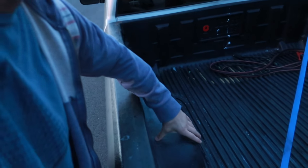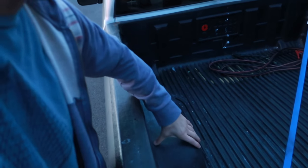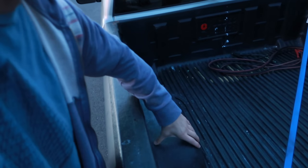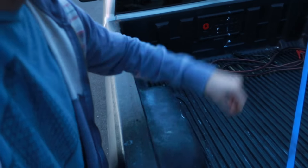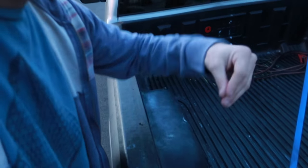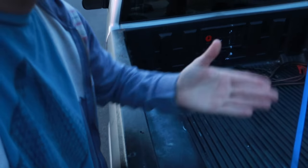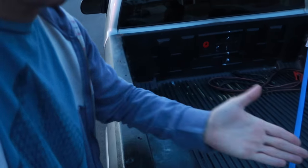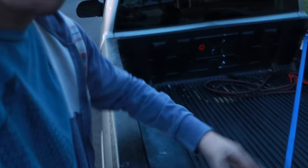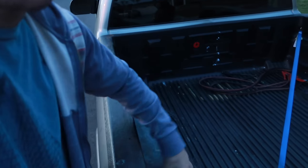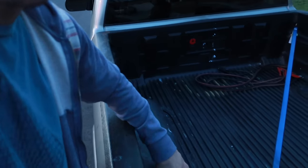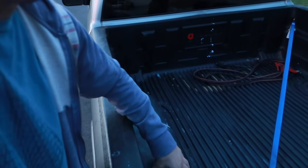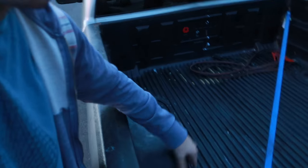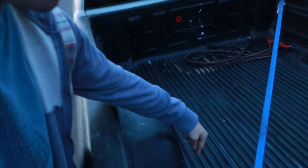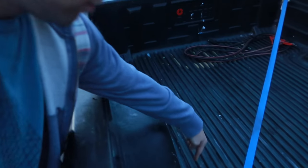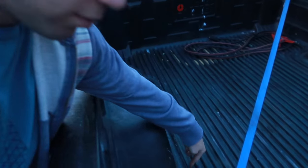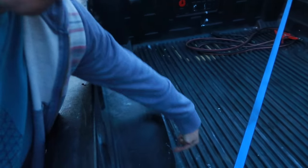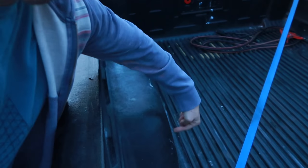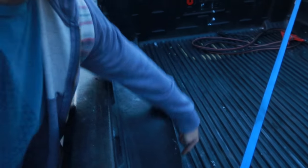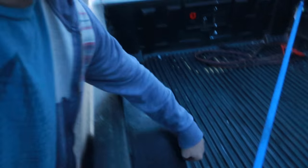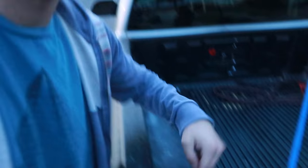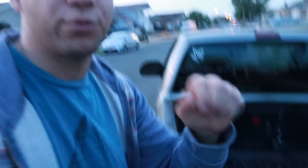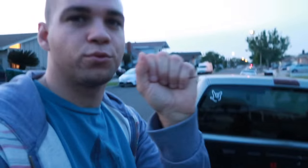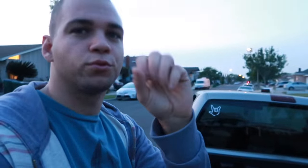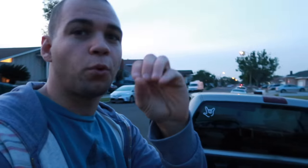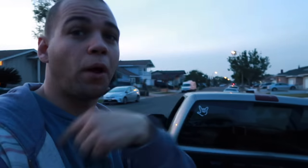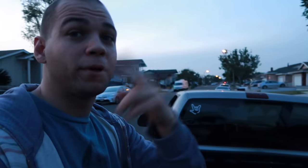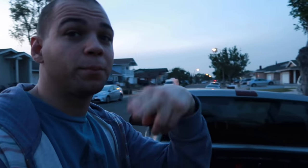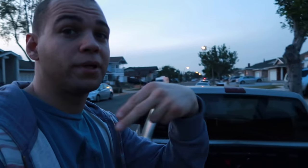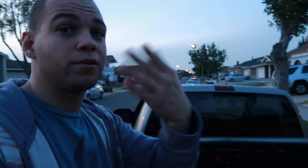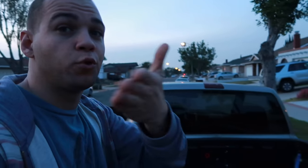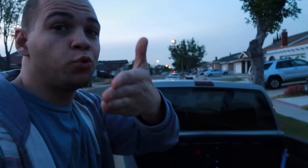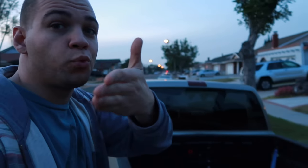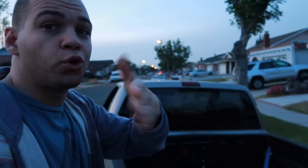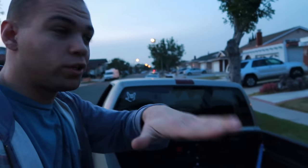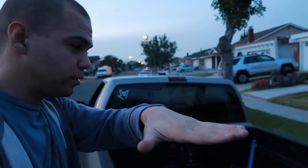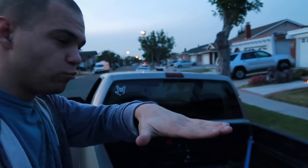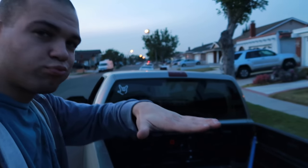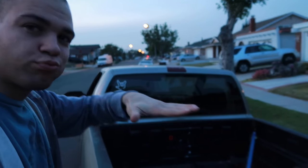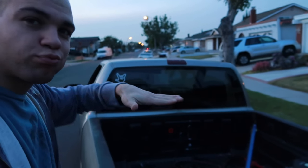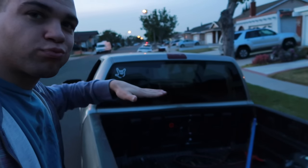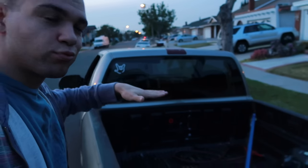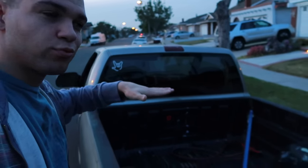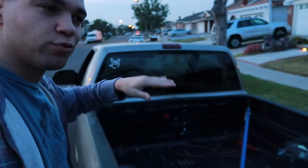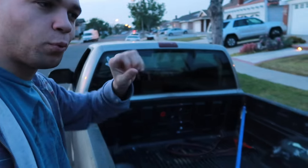they're in the way so im going to build a wood shelf to put over the wheel arches